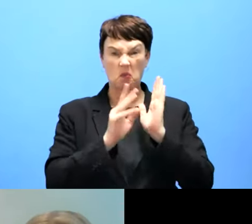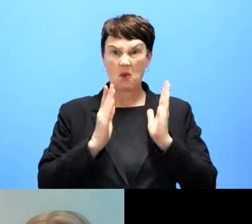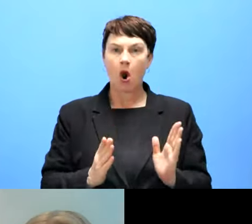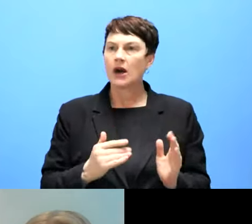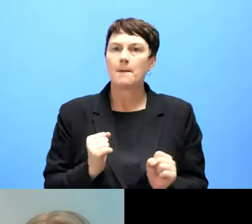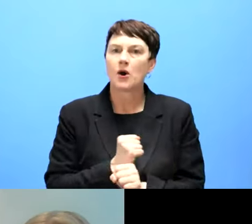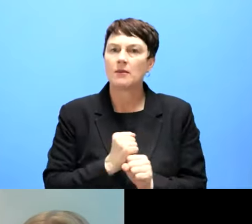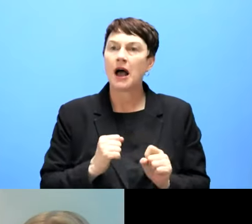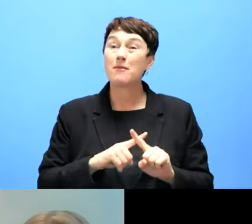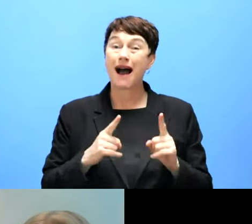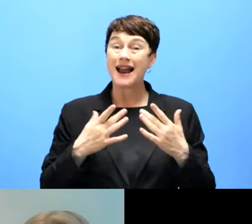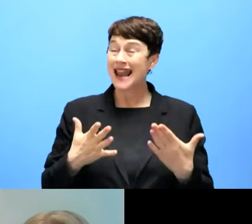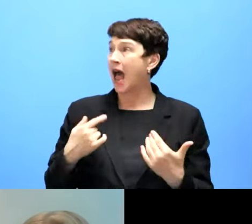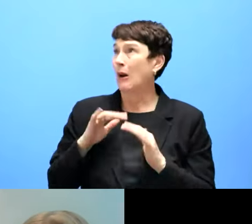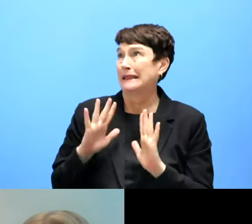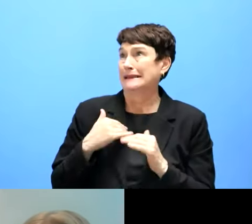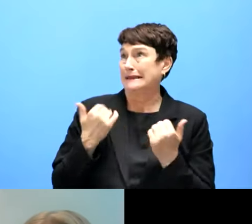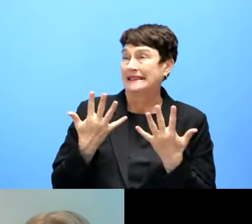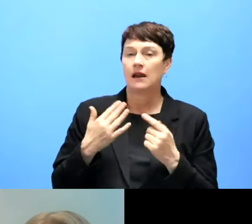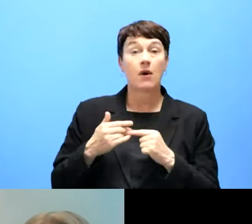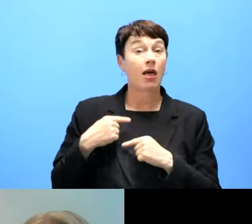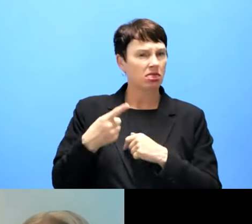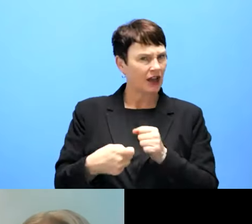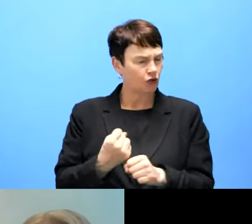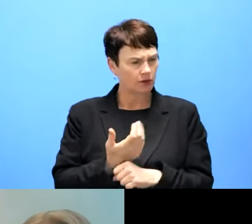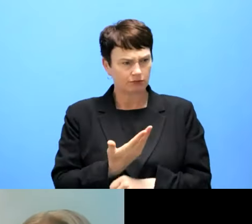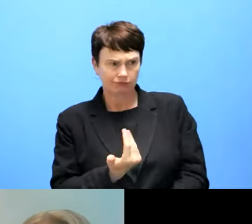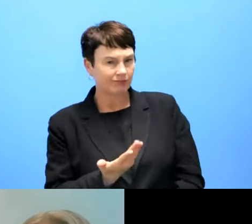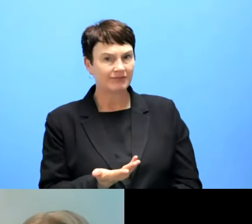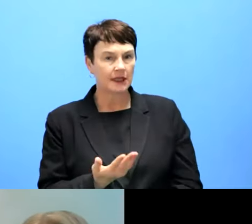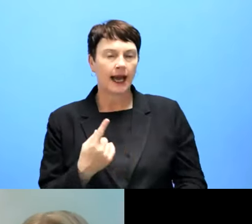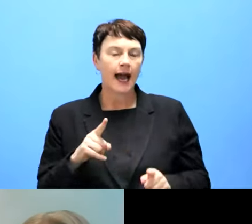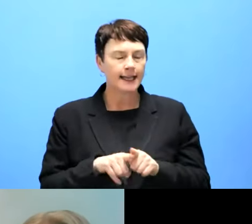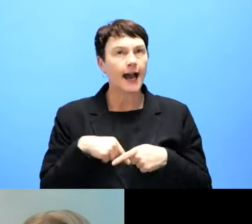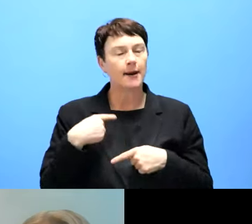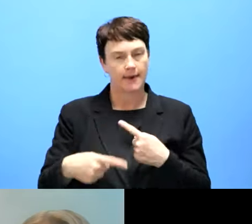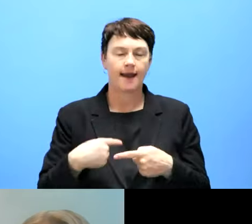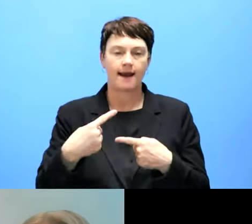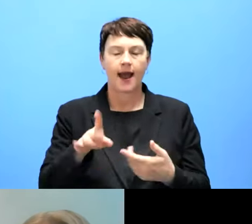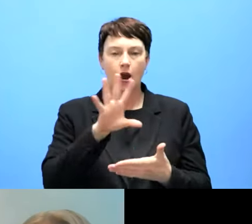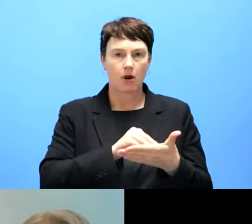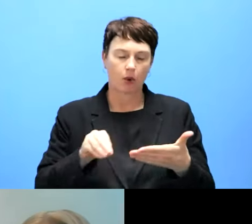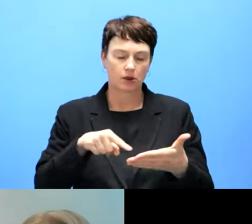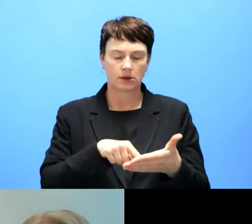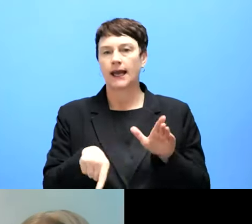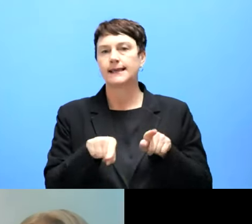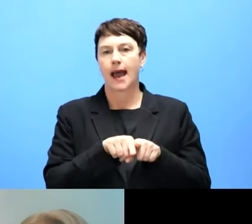So or it may be like people saying the same thing in reports and so on. So we have to go close into that. It's a bit dangerous,